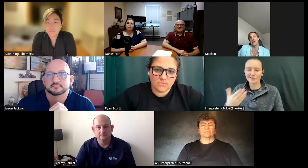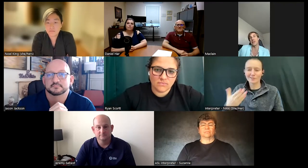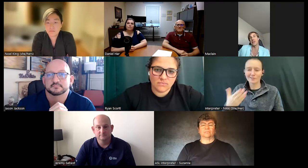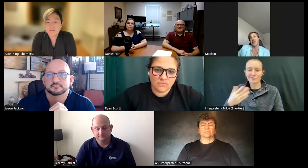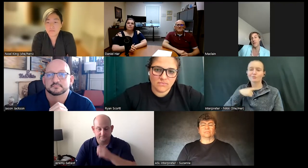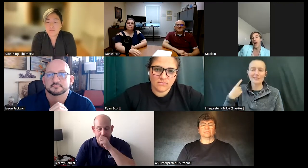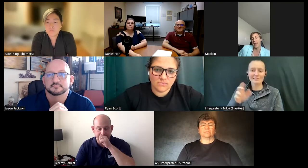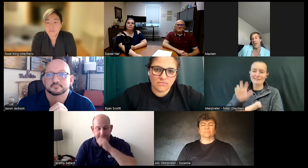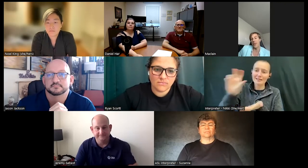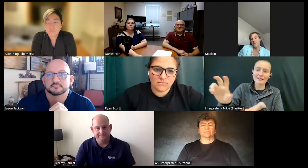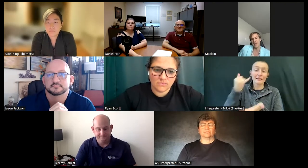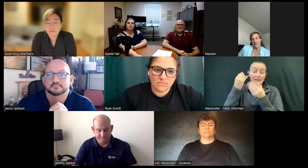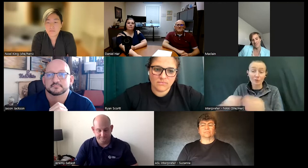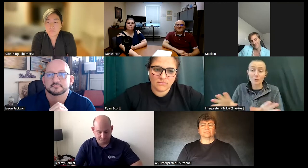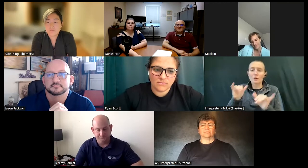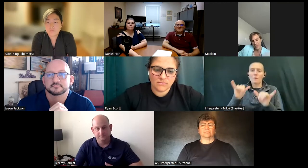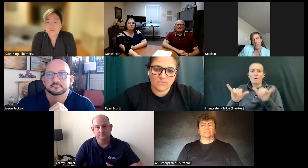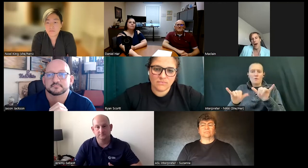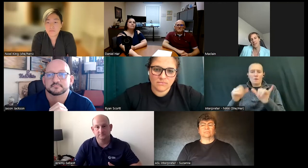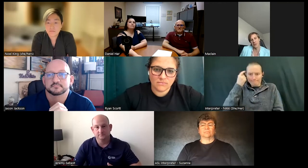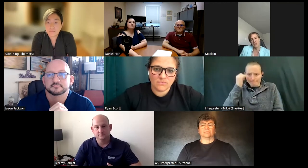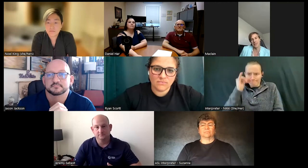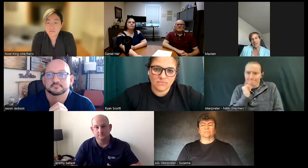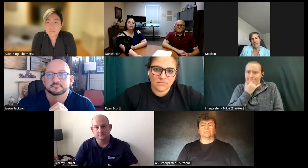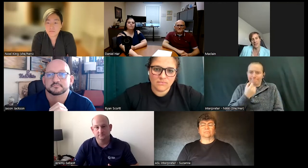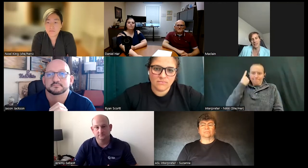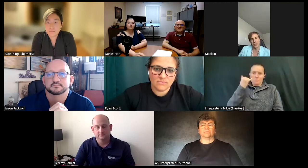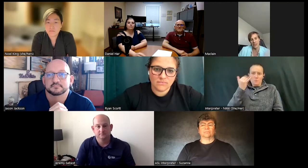everything of why they make it near impossible do accessibility and then you